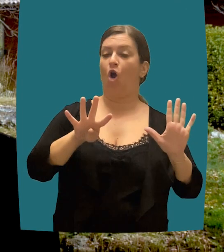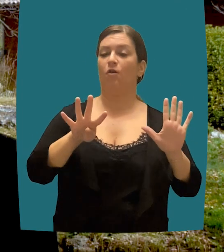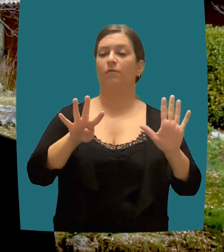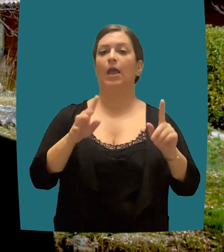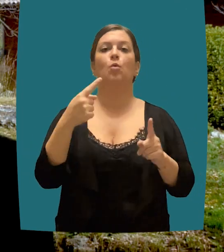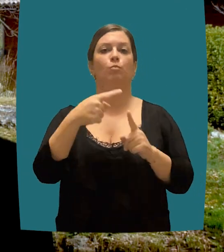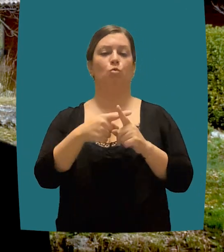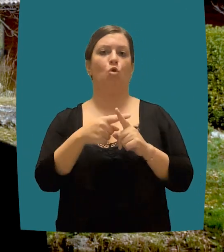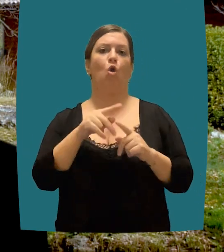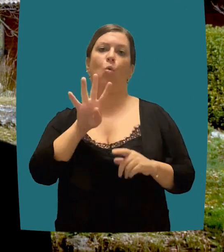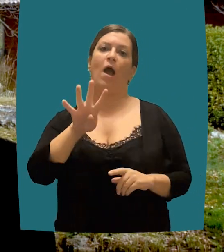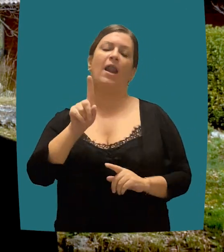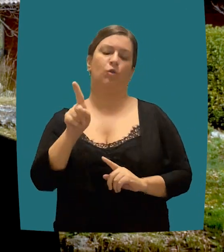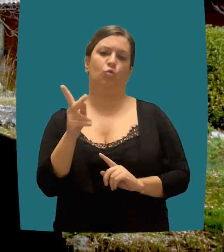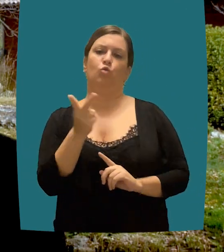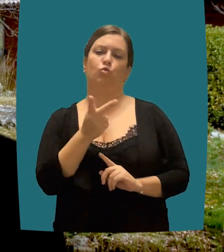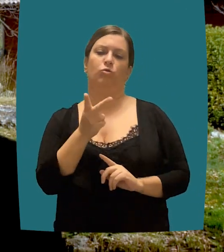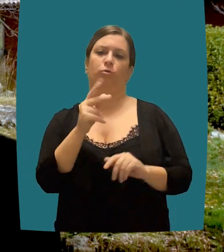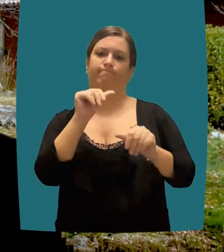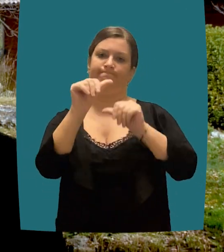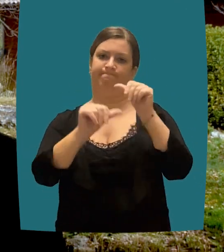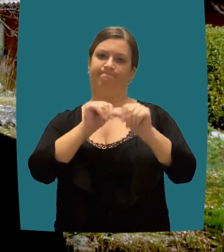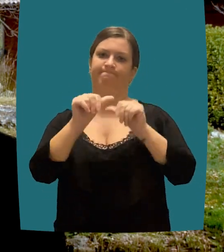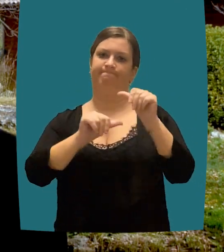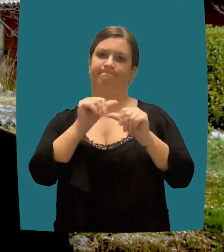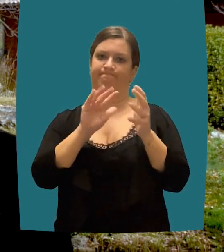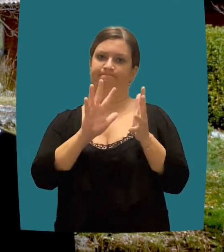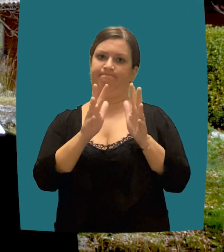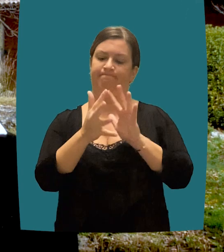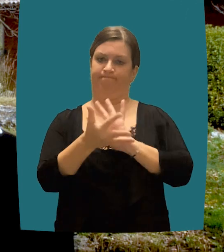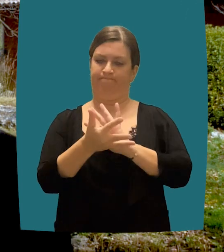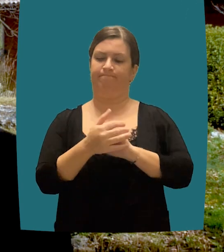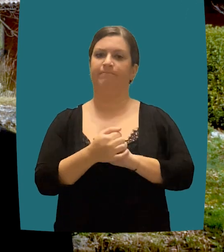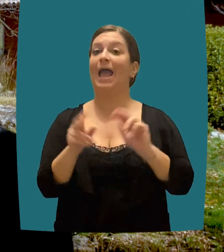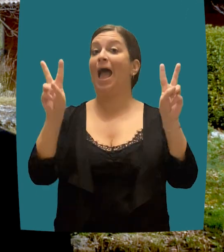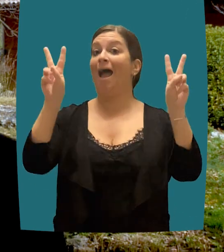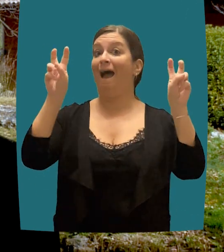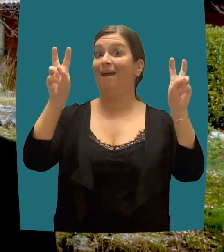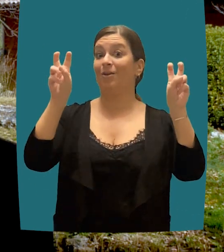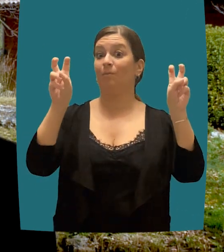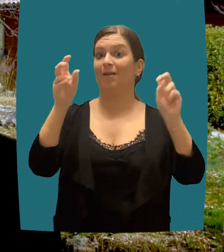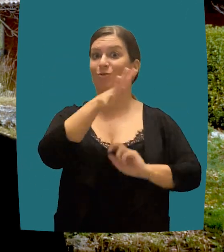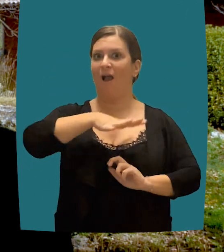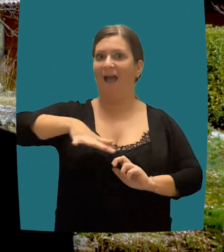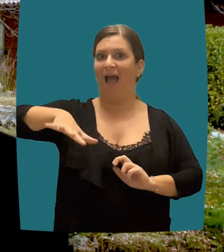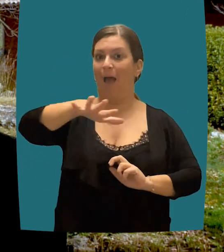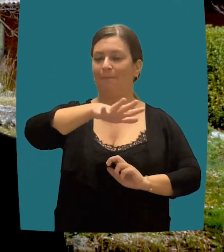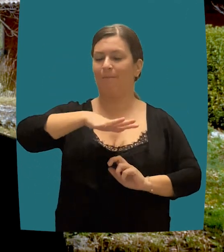The new paragraph 3 of Article 9 of the Constitution, in providing that the Republic "shall protect the environment, biodiversity